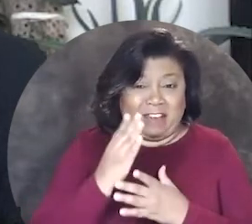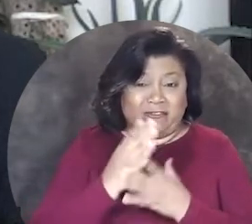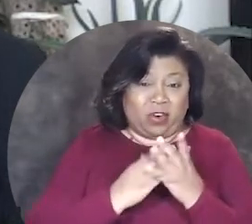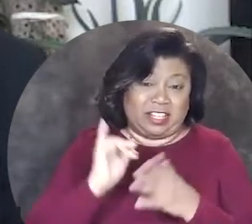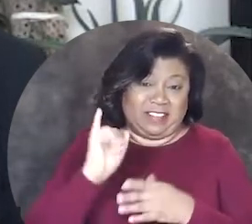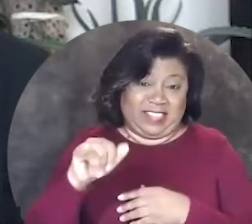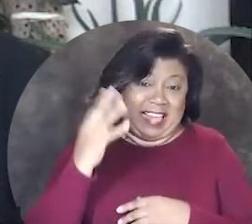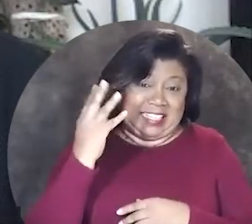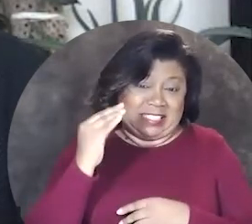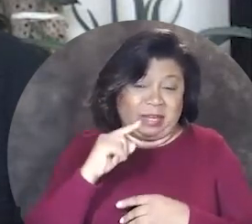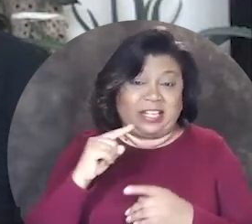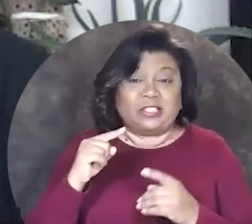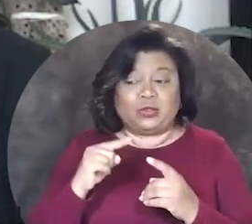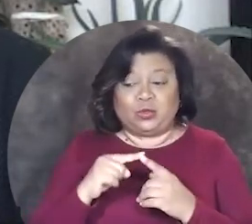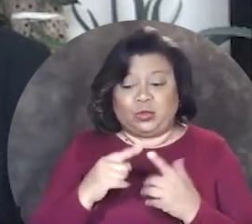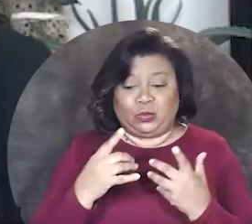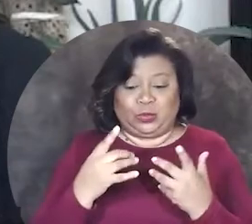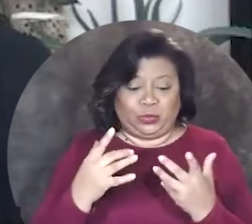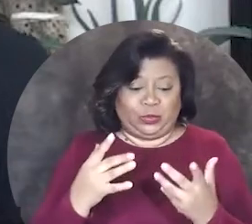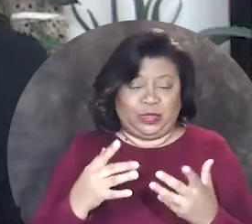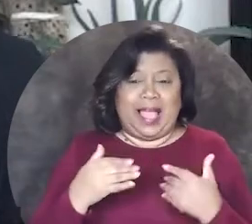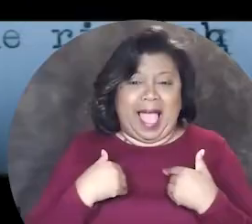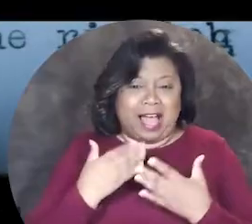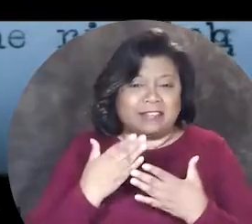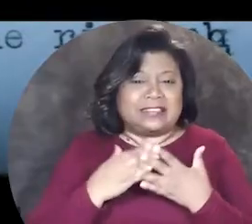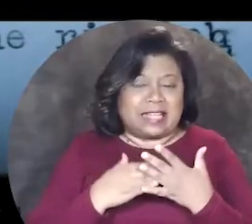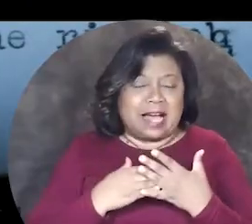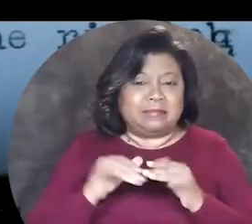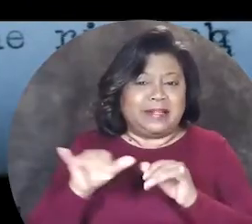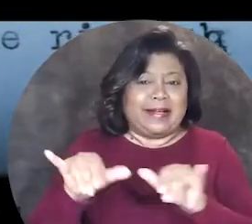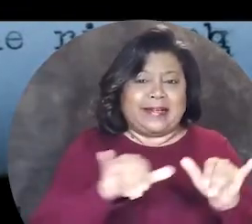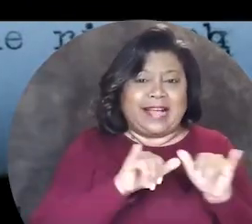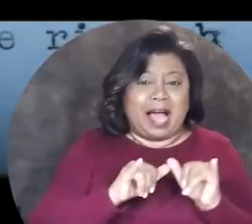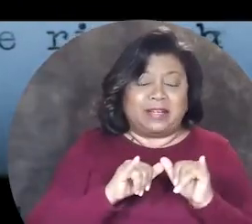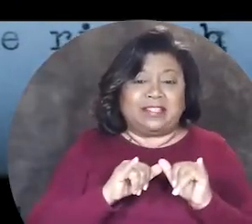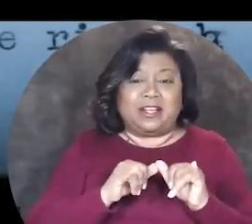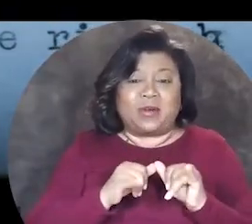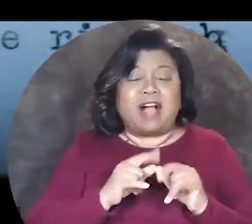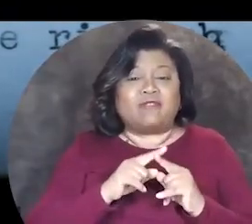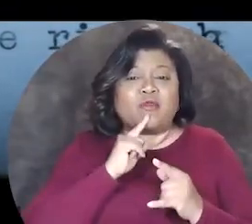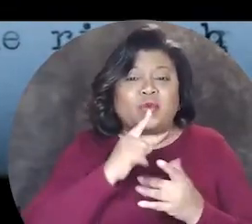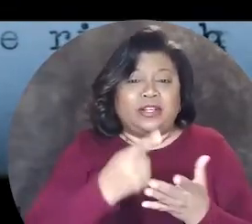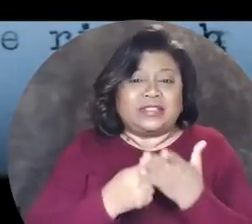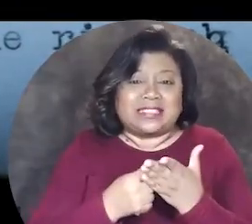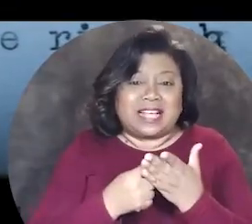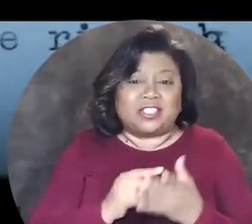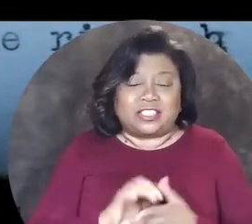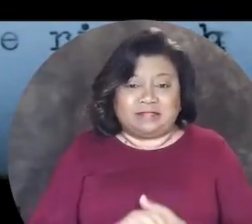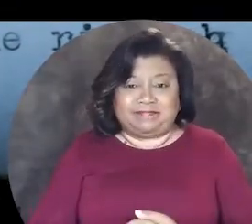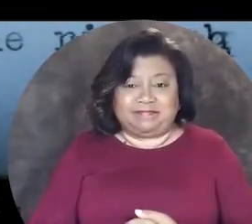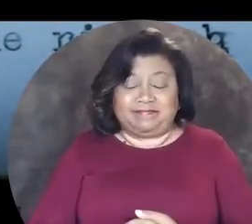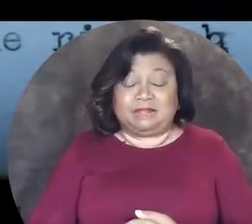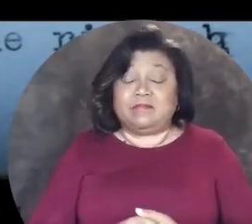version of the experience in order to have some common ground for a real discussion